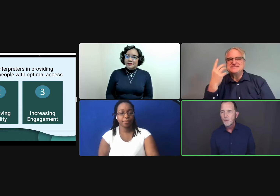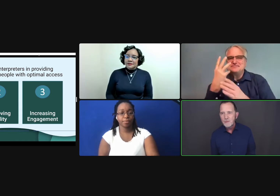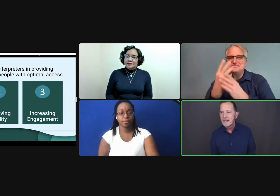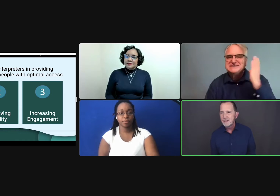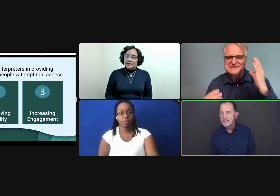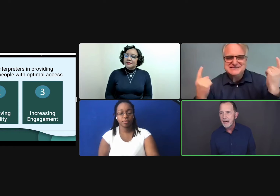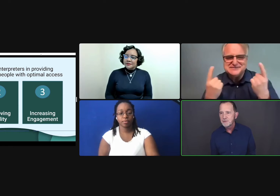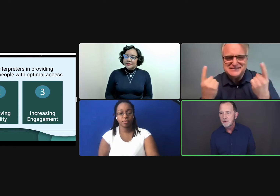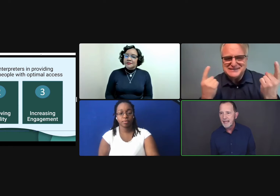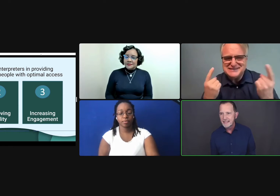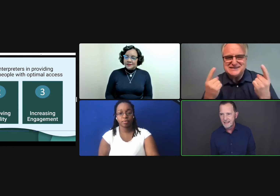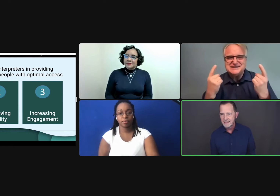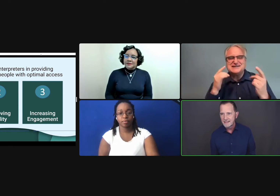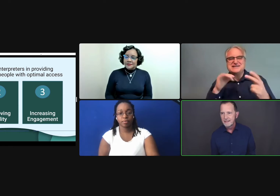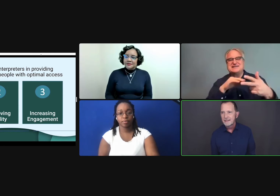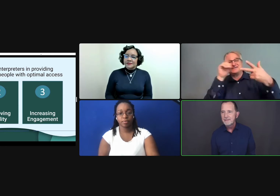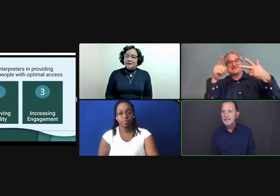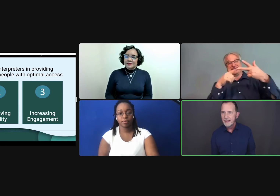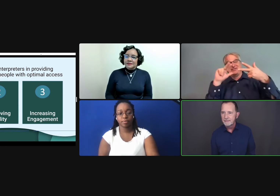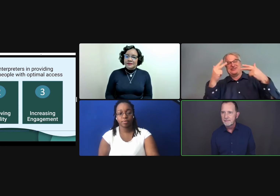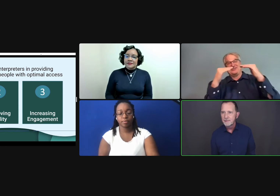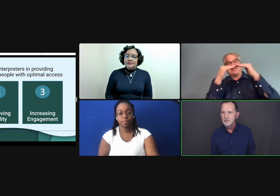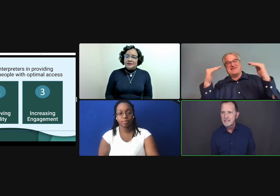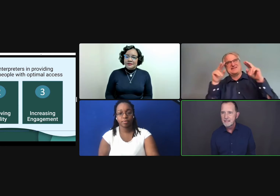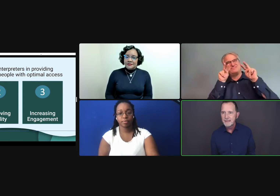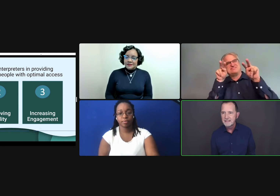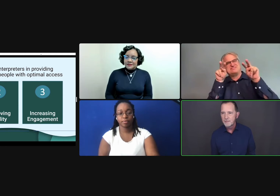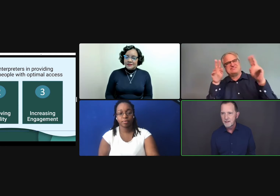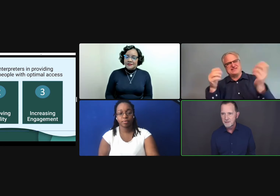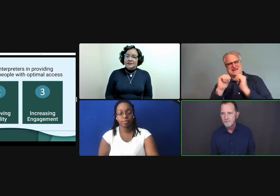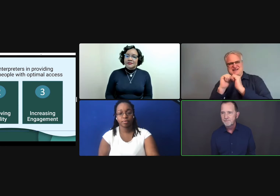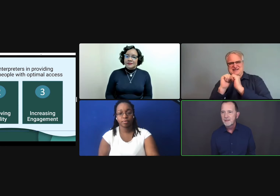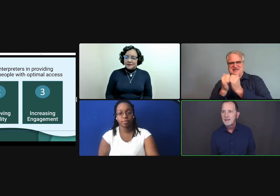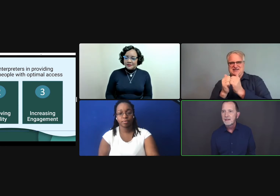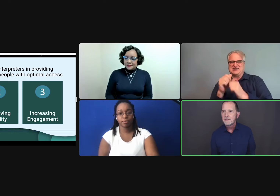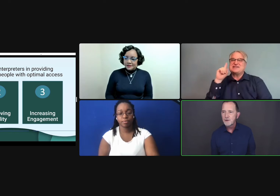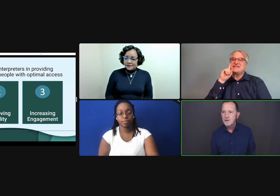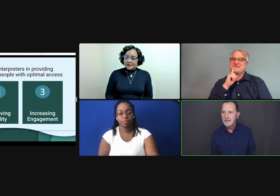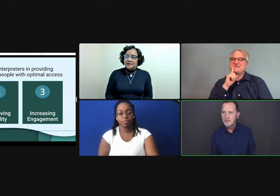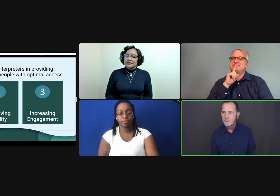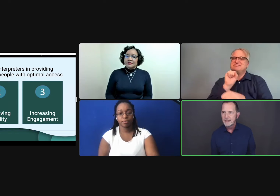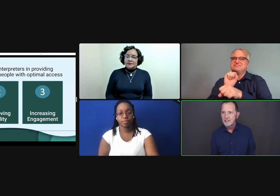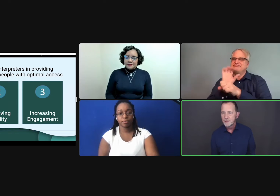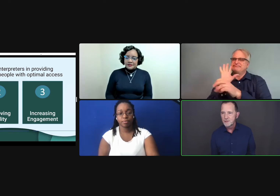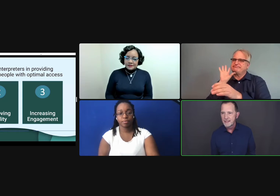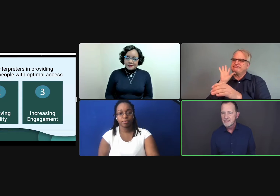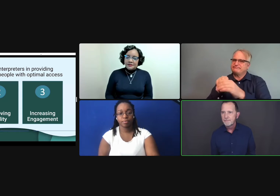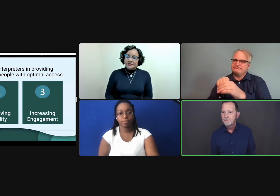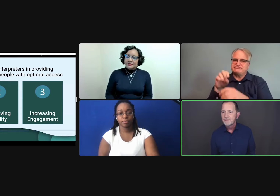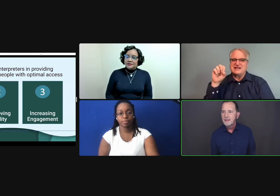won't guarantee optimal access. Even then, there's a missing piece of the puzzle. The third level that we'd like to address